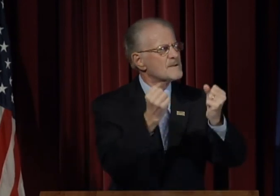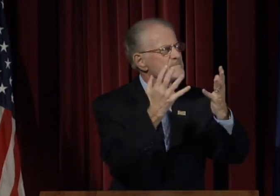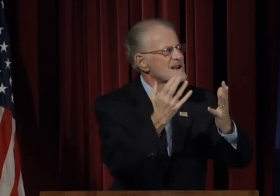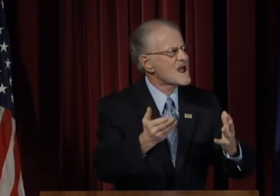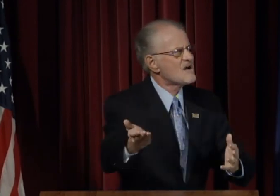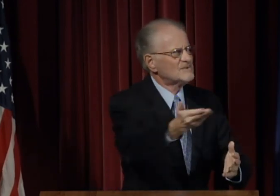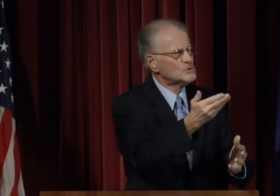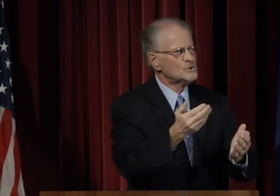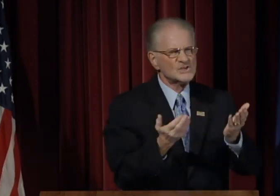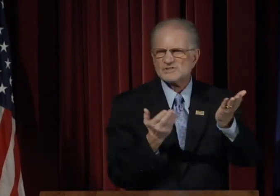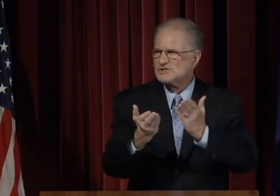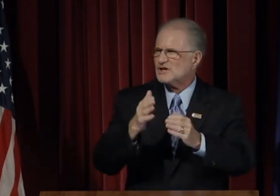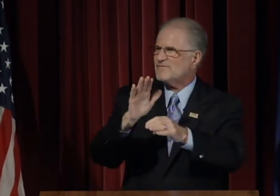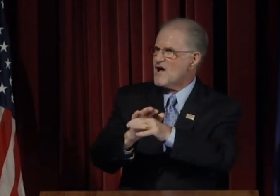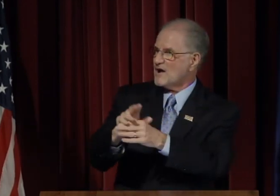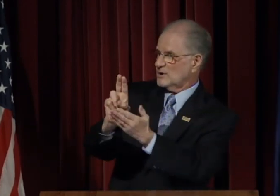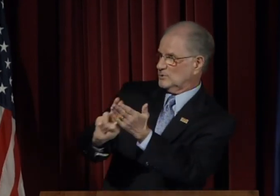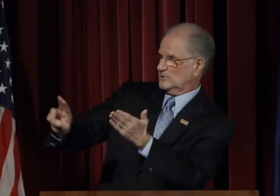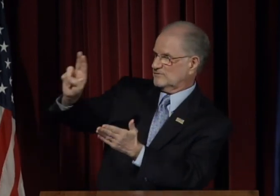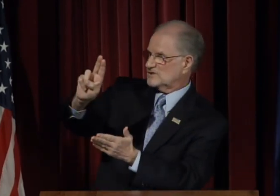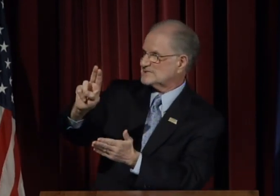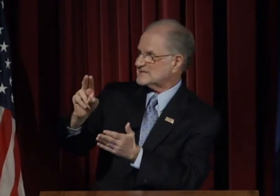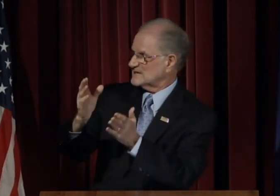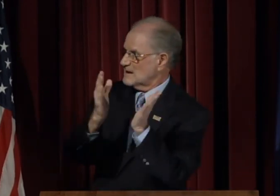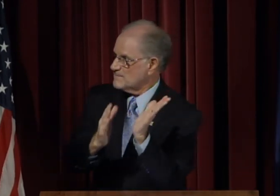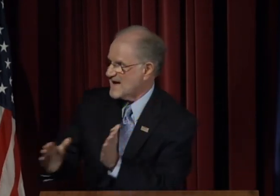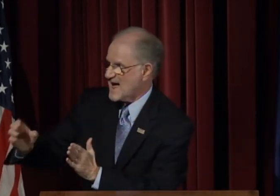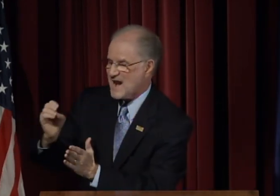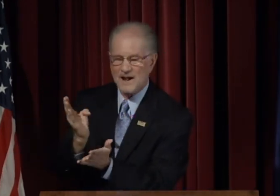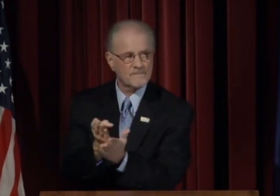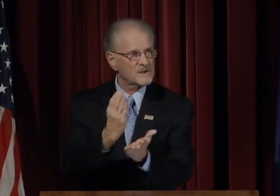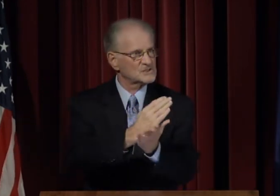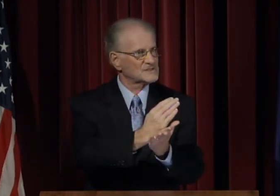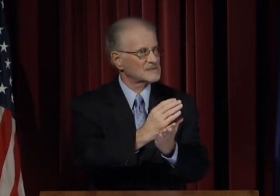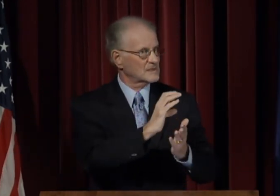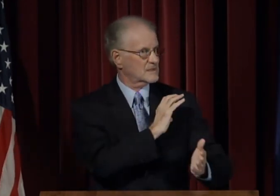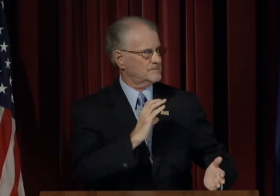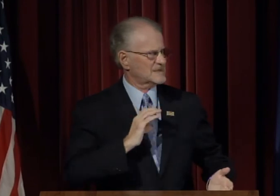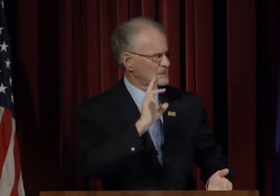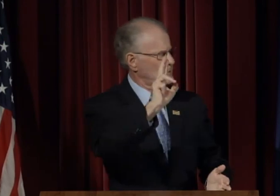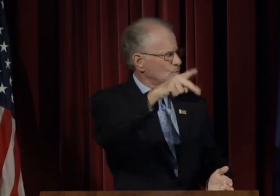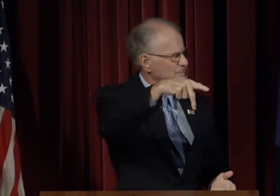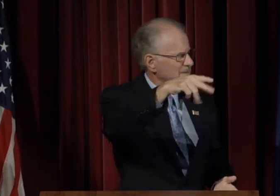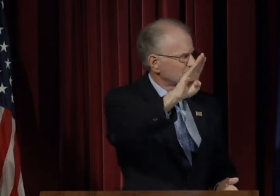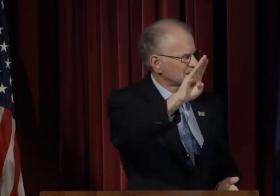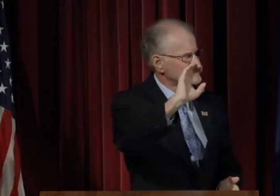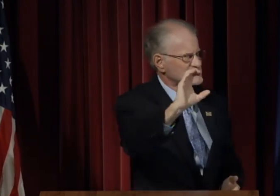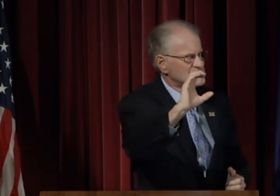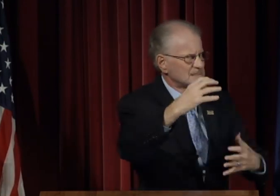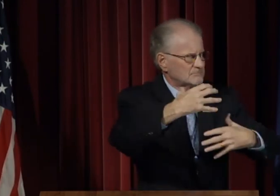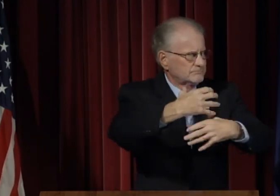Many of you serve on the University Planning